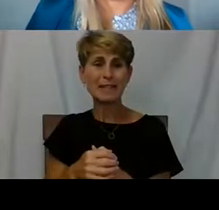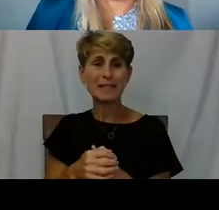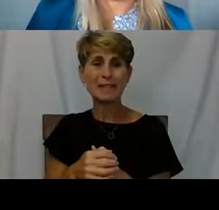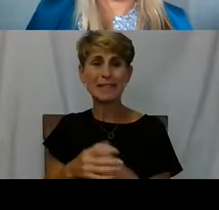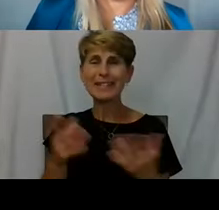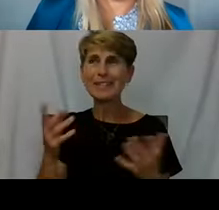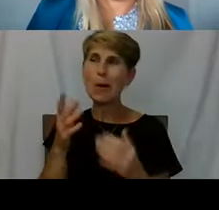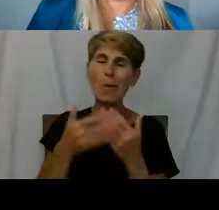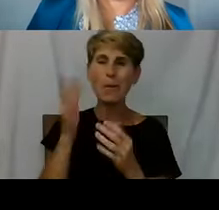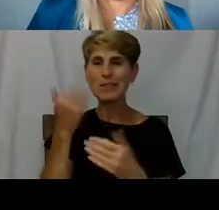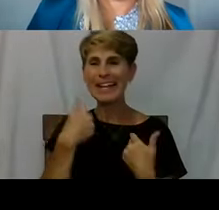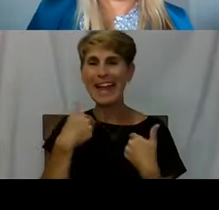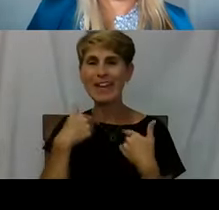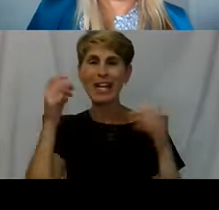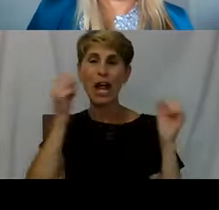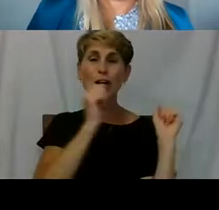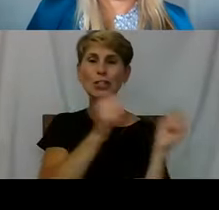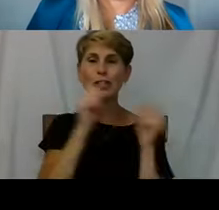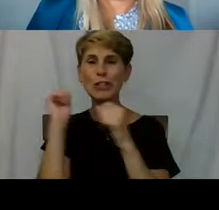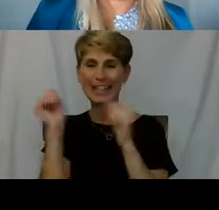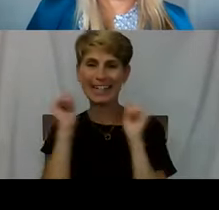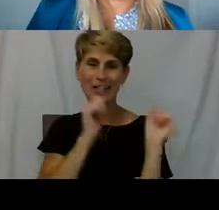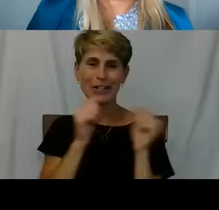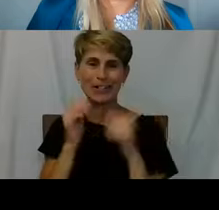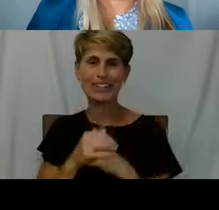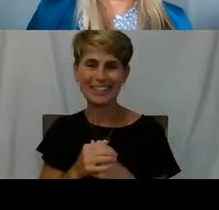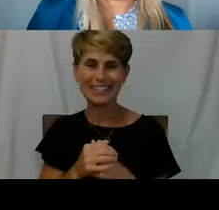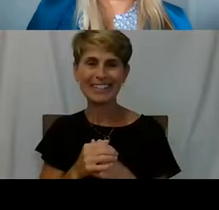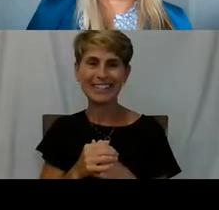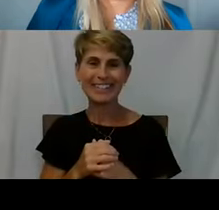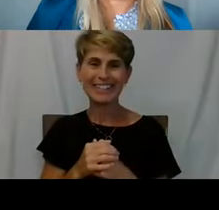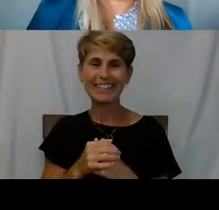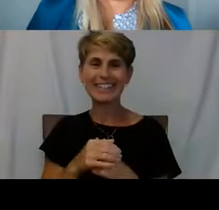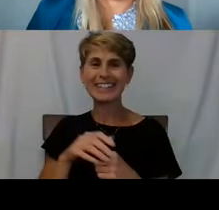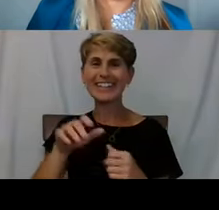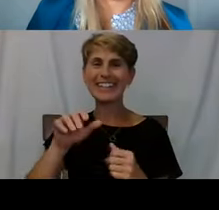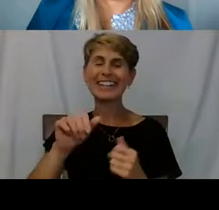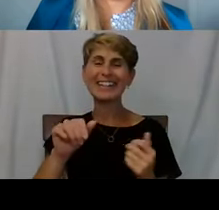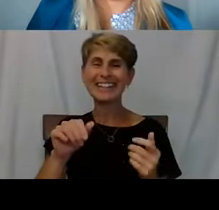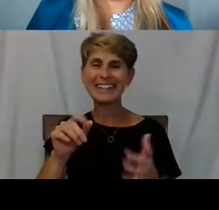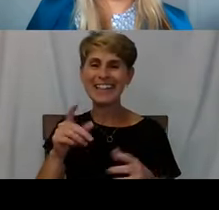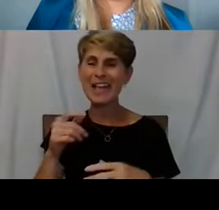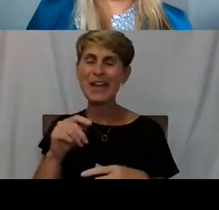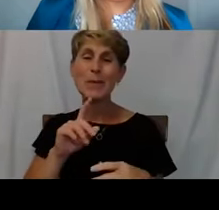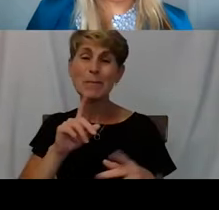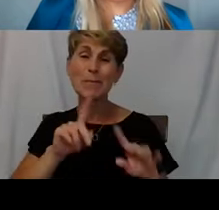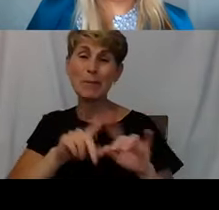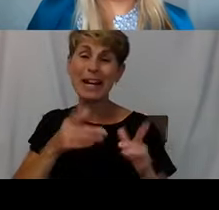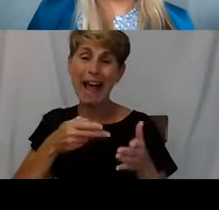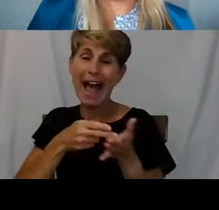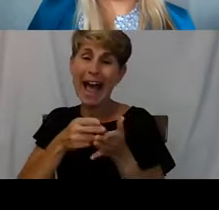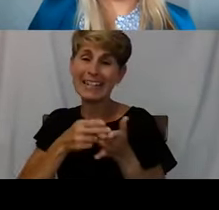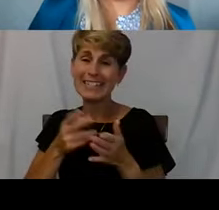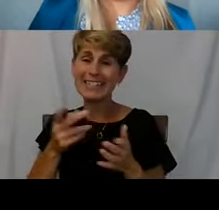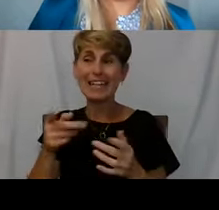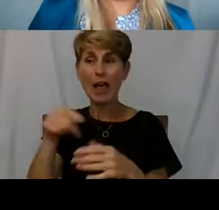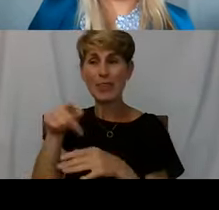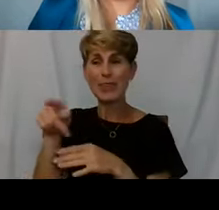for Alameda County Health Care with the Homeless. But for real, they showed me a way to do it.